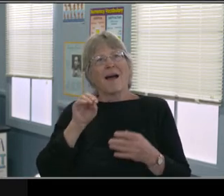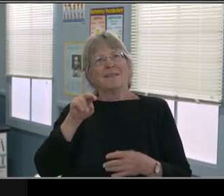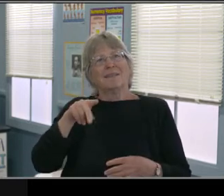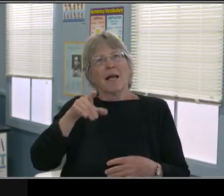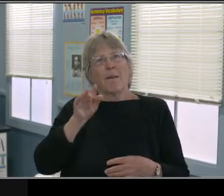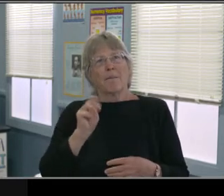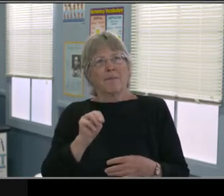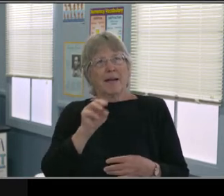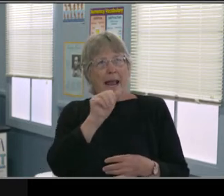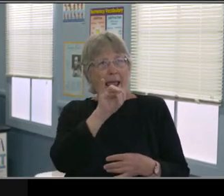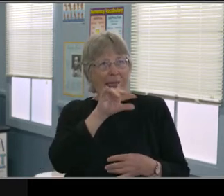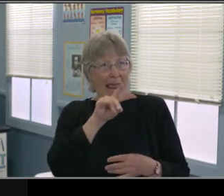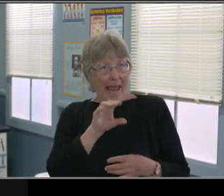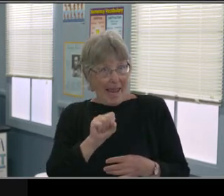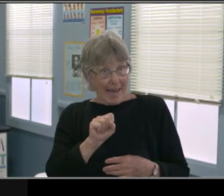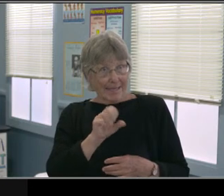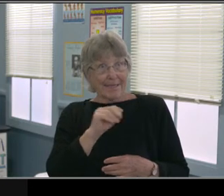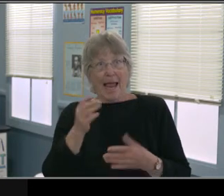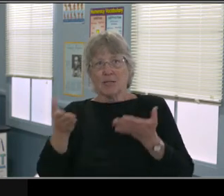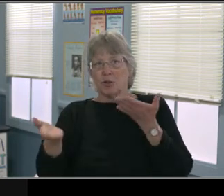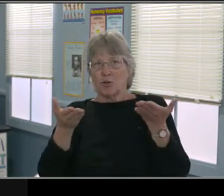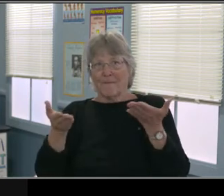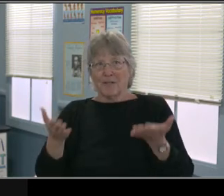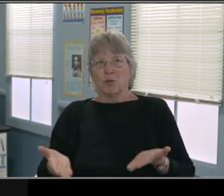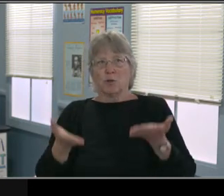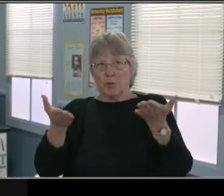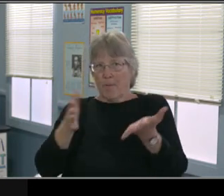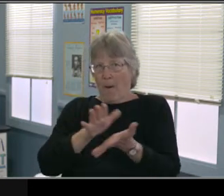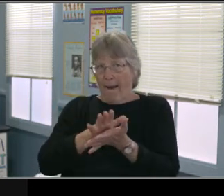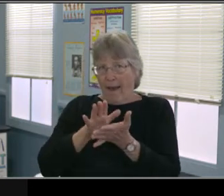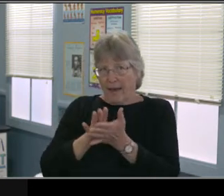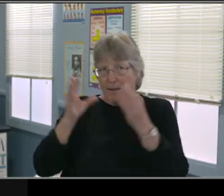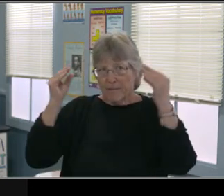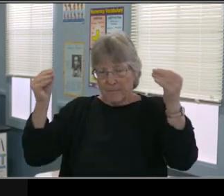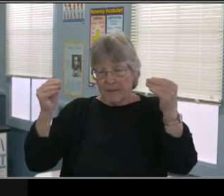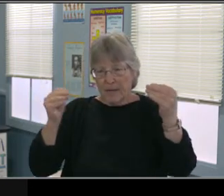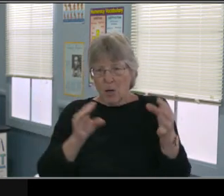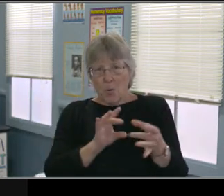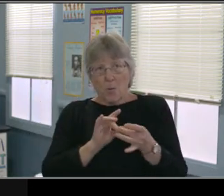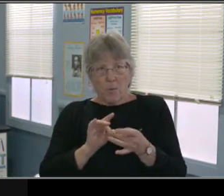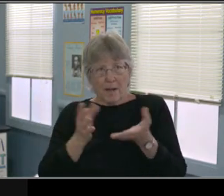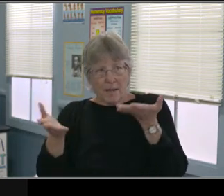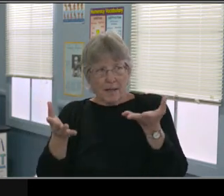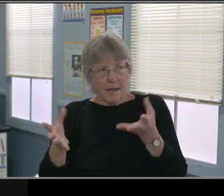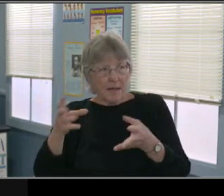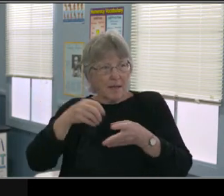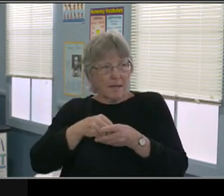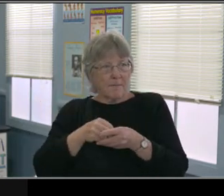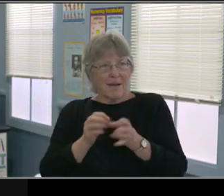gives families and parents and students the plan of what are the services, what's the placement?